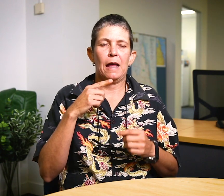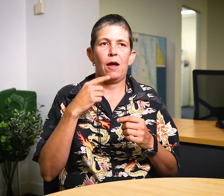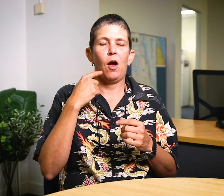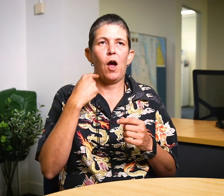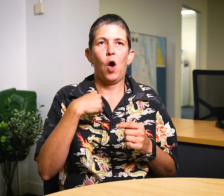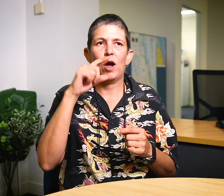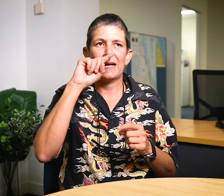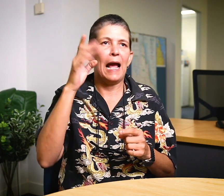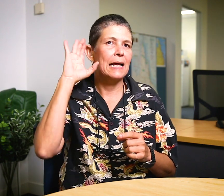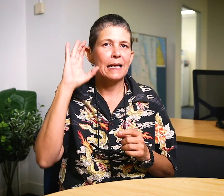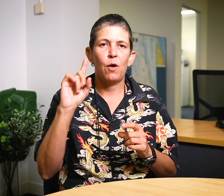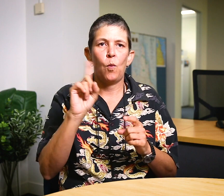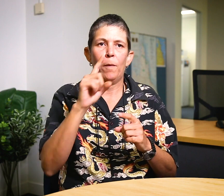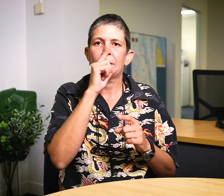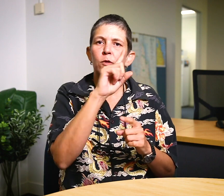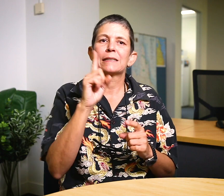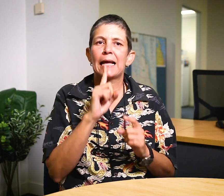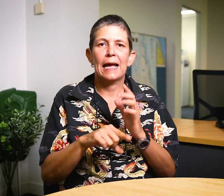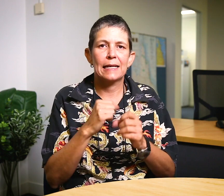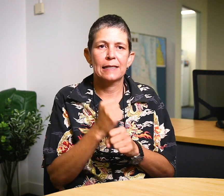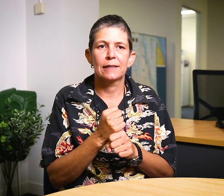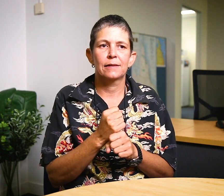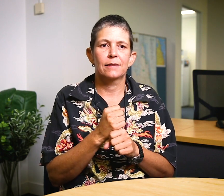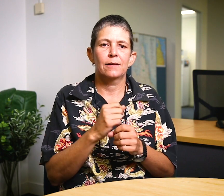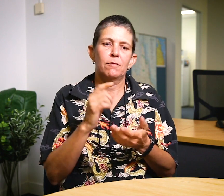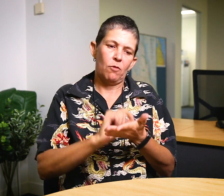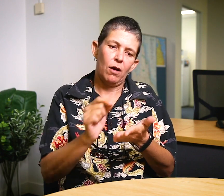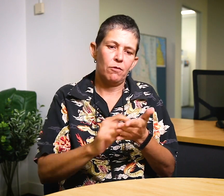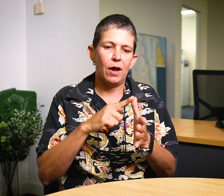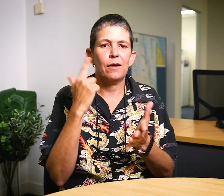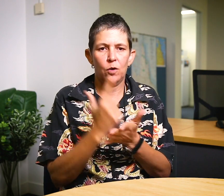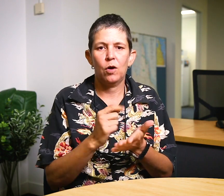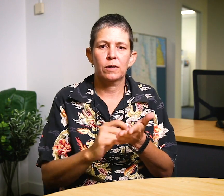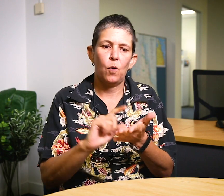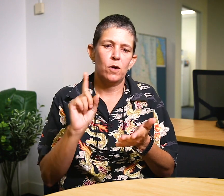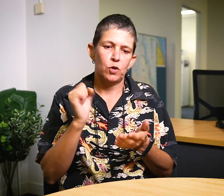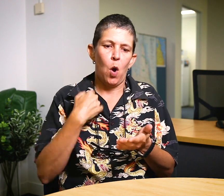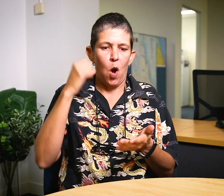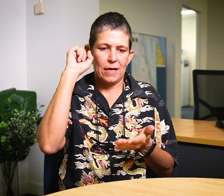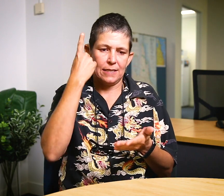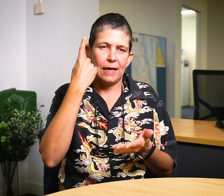Because I can’t hear what people are saying I write notes to communicate, to try and understand.